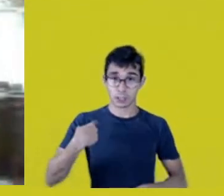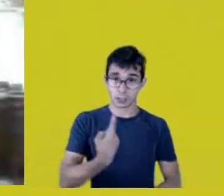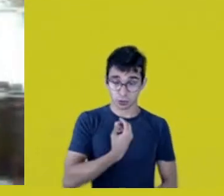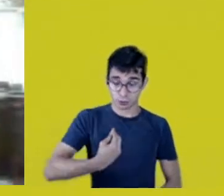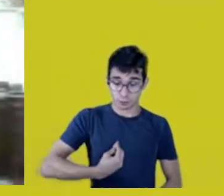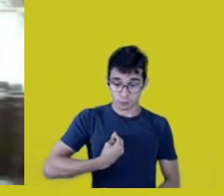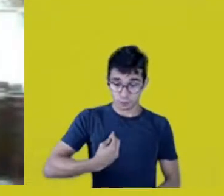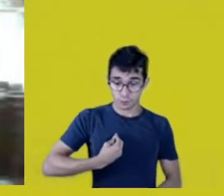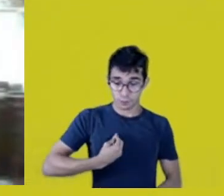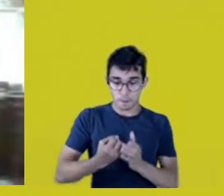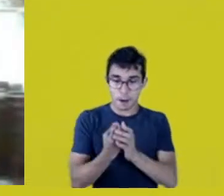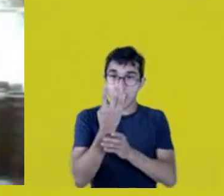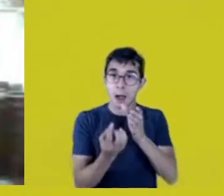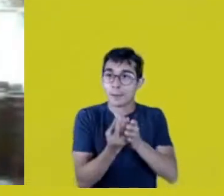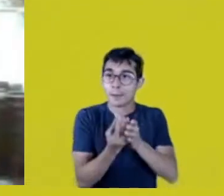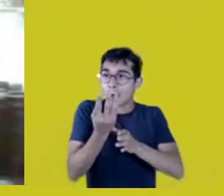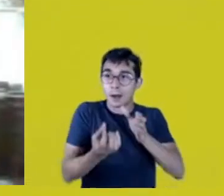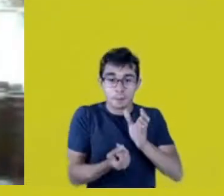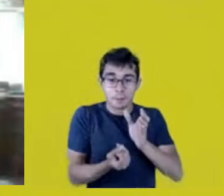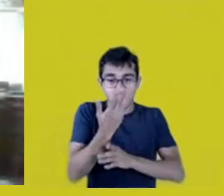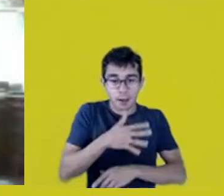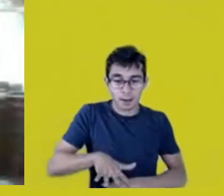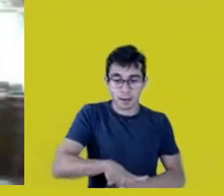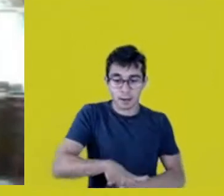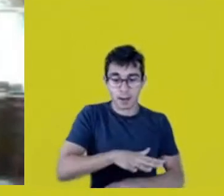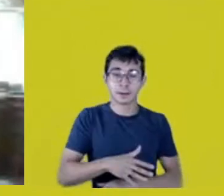So, I think this moment, this circle,